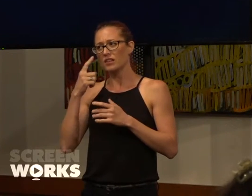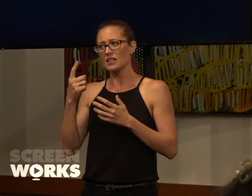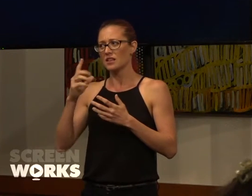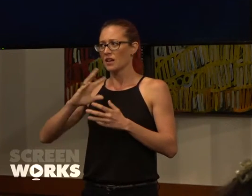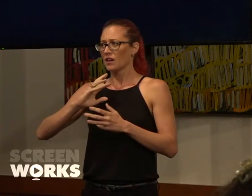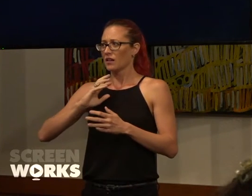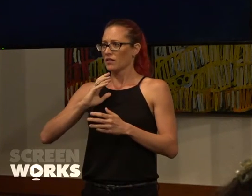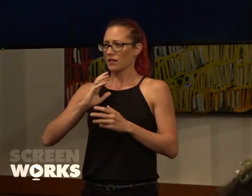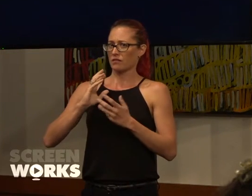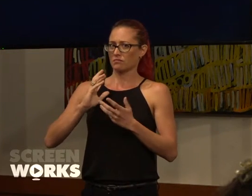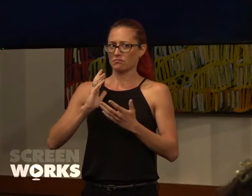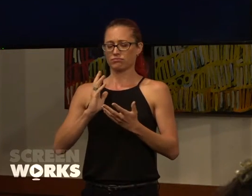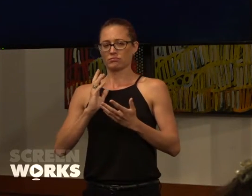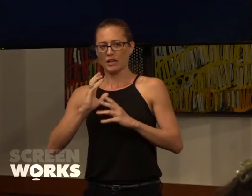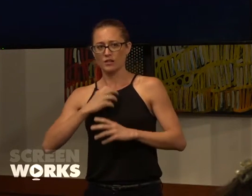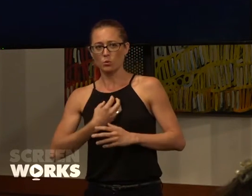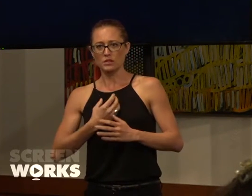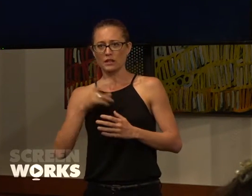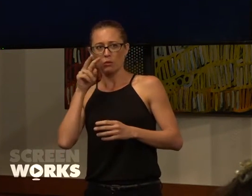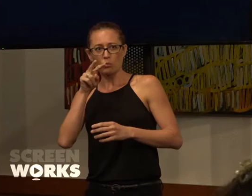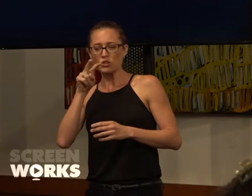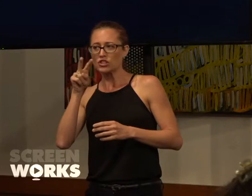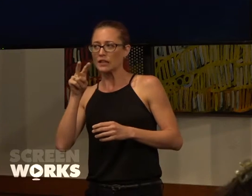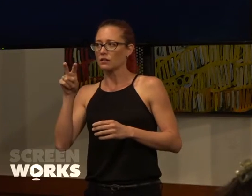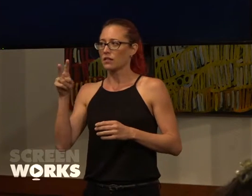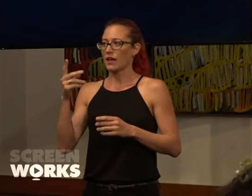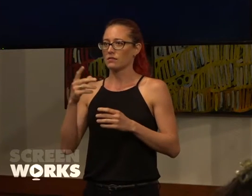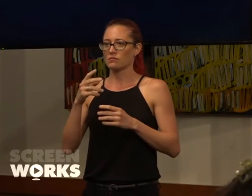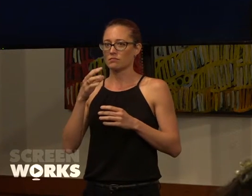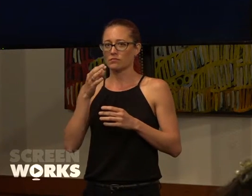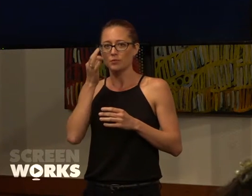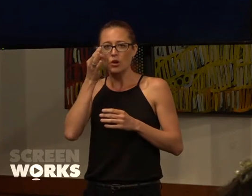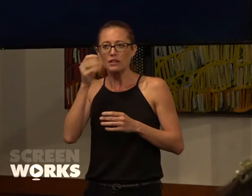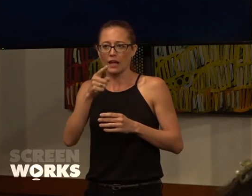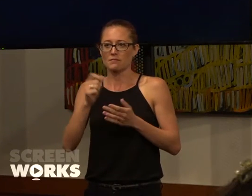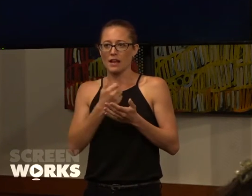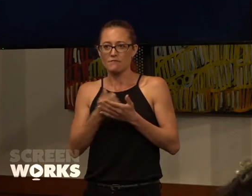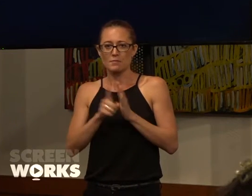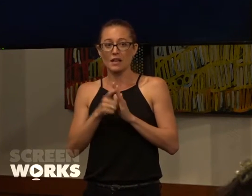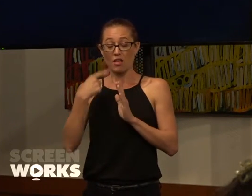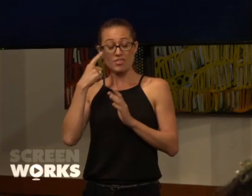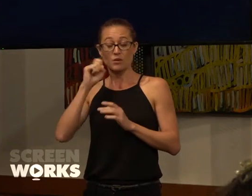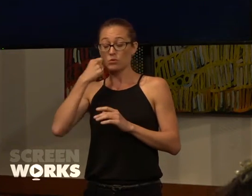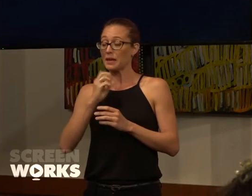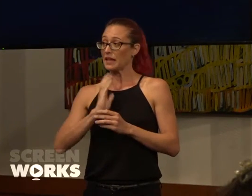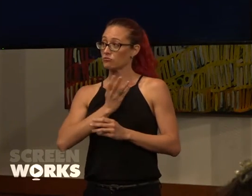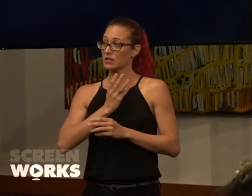observing it and watching it minute by minute. It will be really interesting tomorrow and I hope we're on the cusp of extraordinary change.